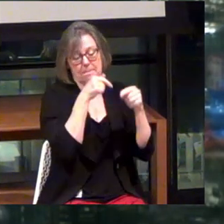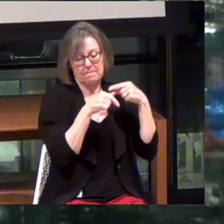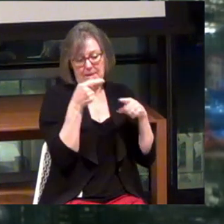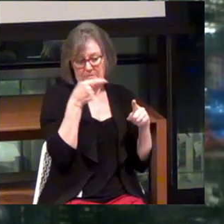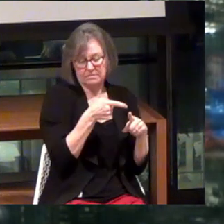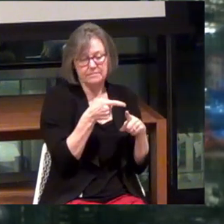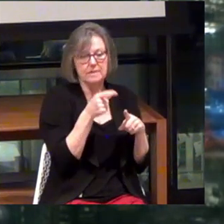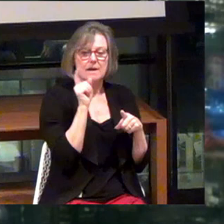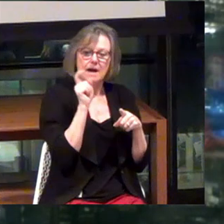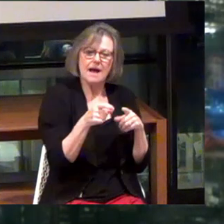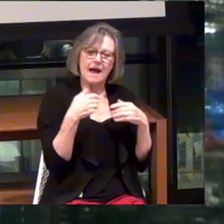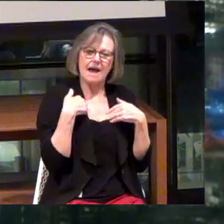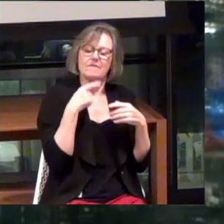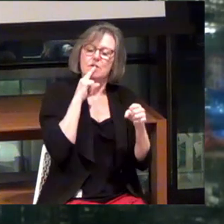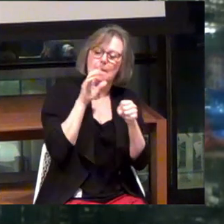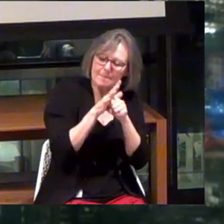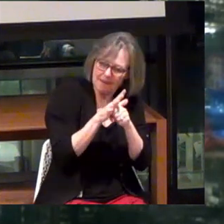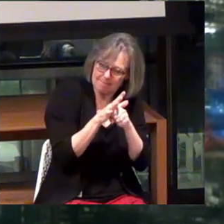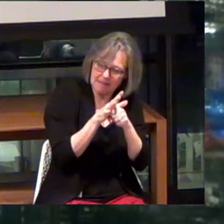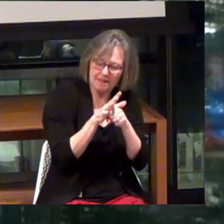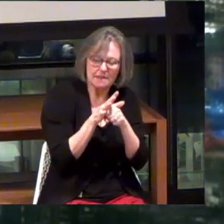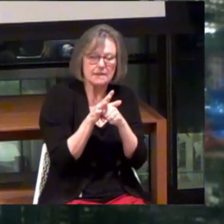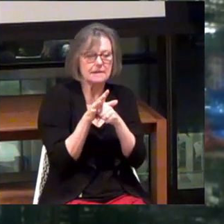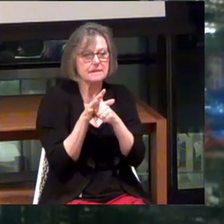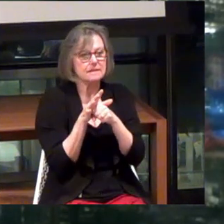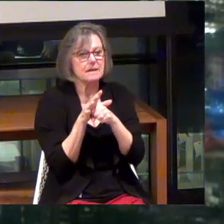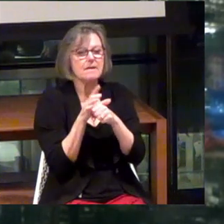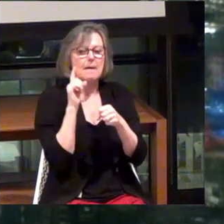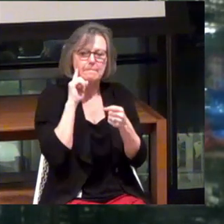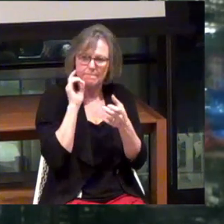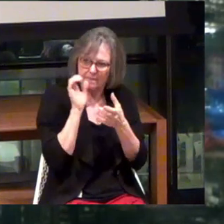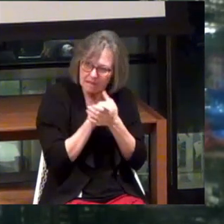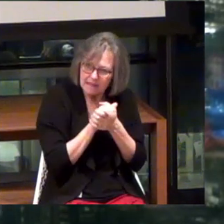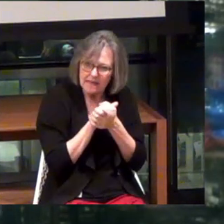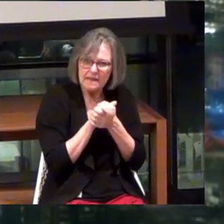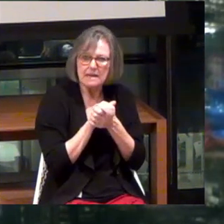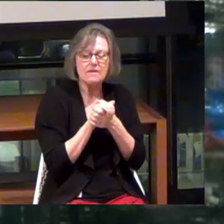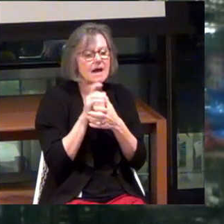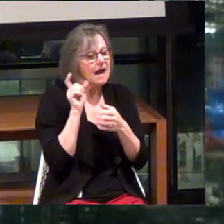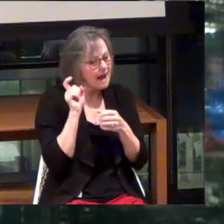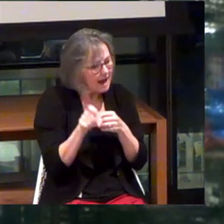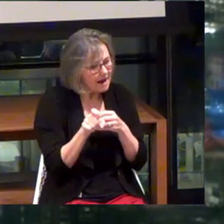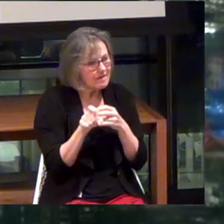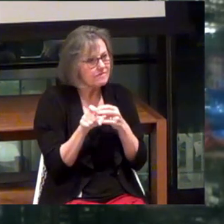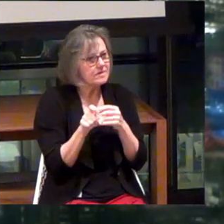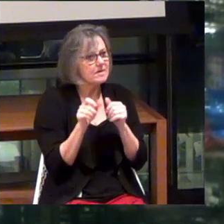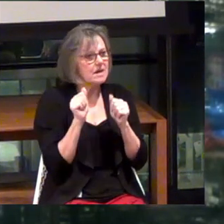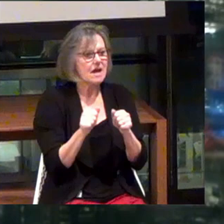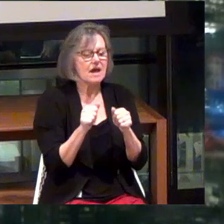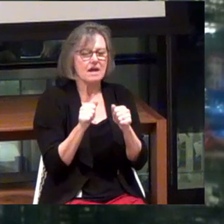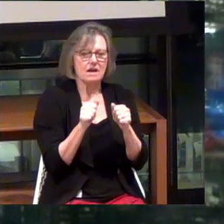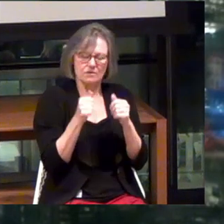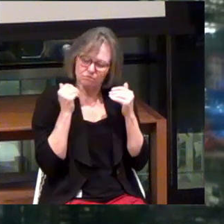You know, you have to have that commitment. You have to believe, and you have to be able to forge forward.